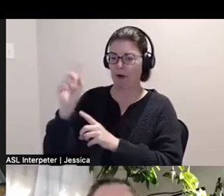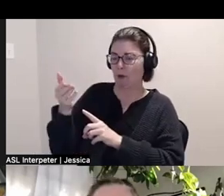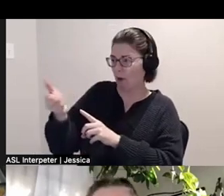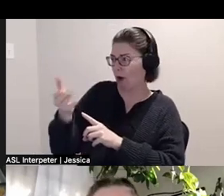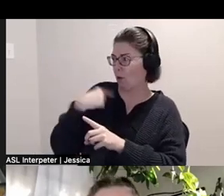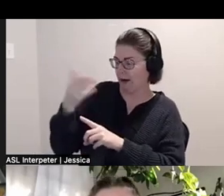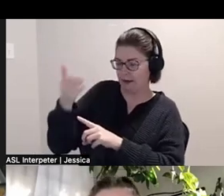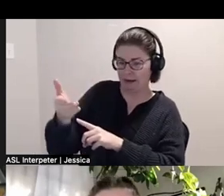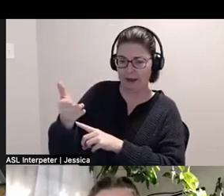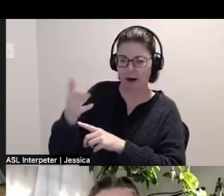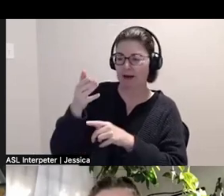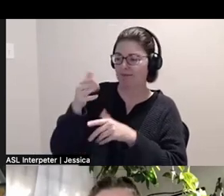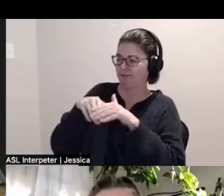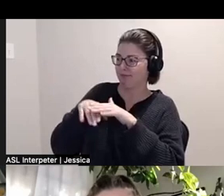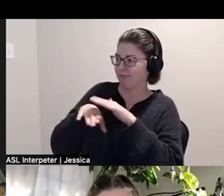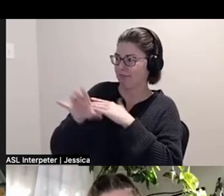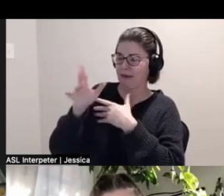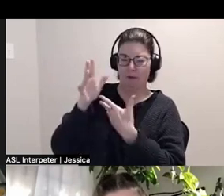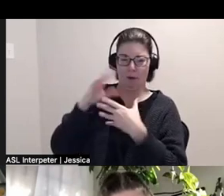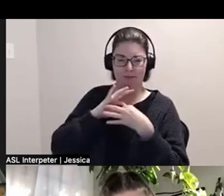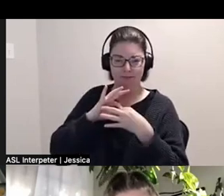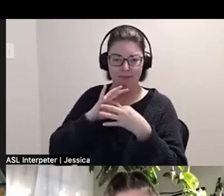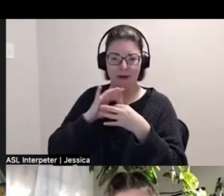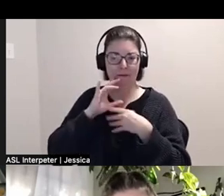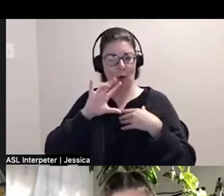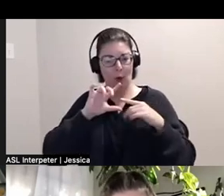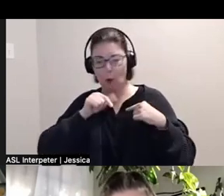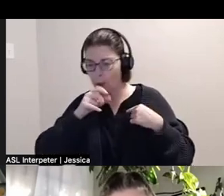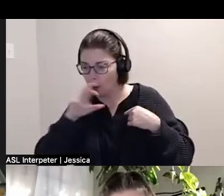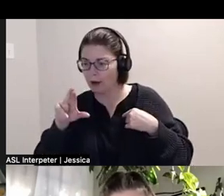as the un-structuring logic for our queer and trans crip futures.